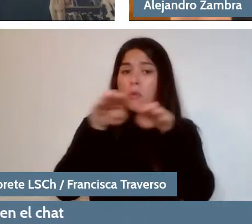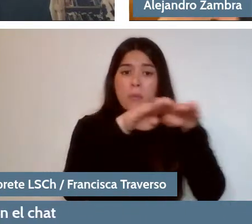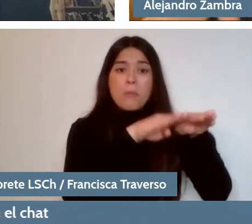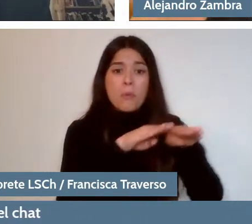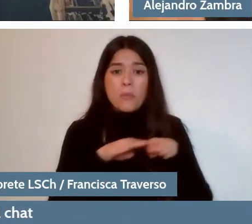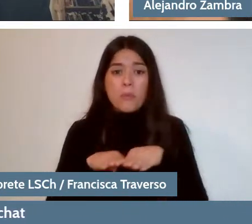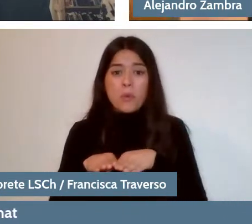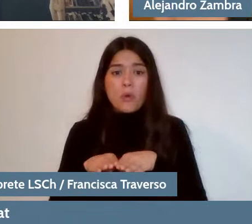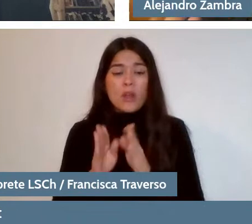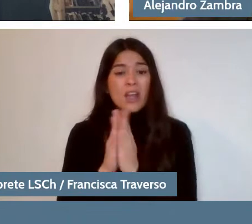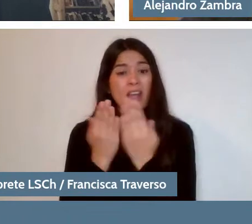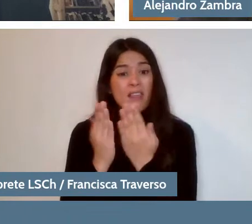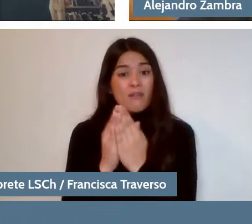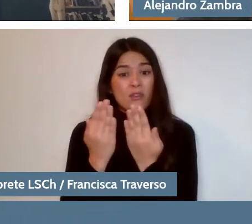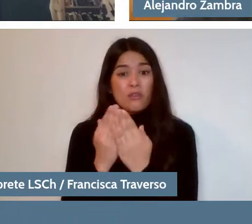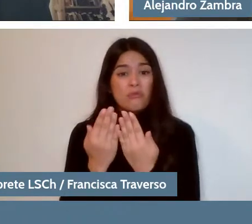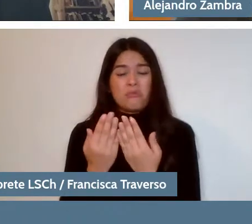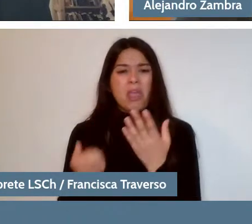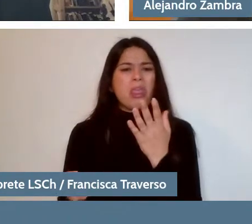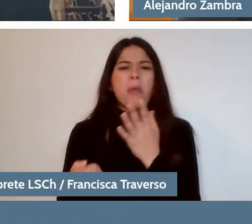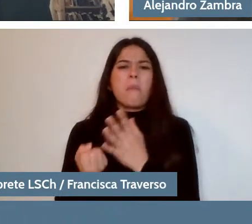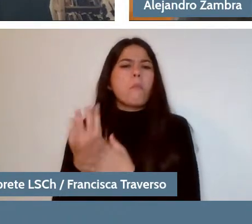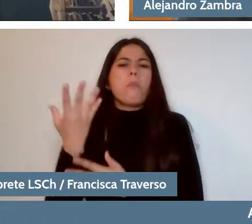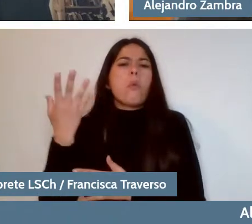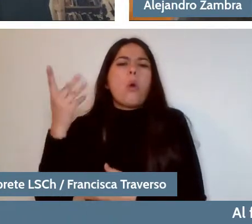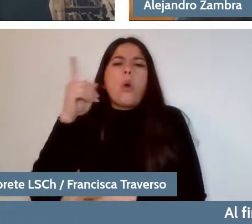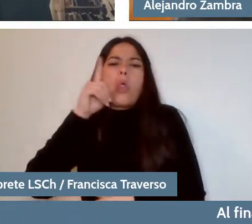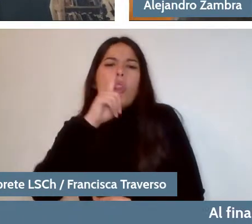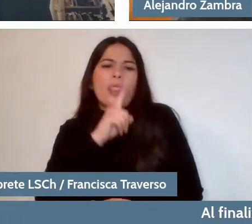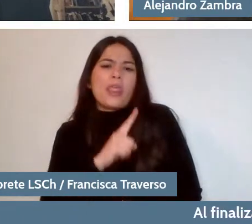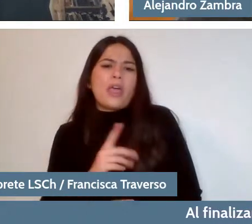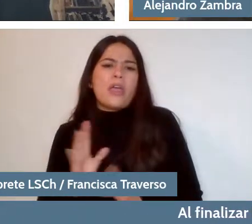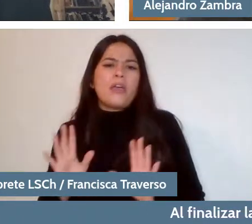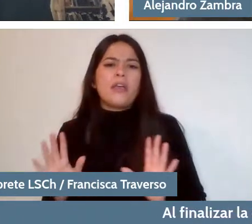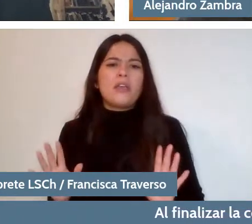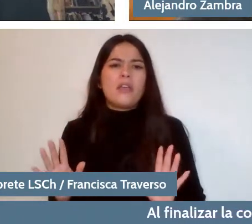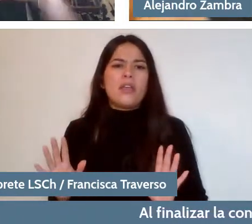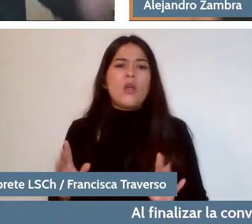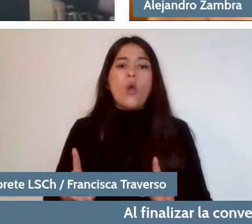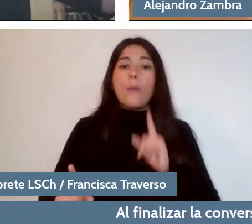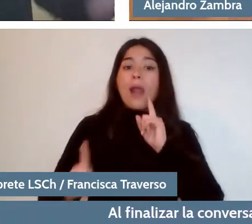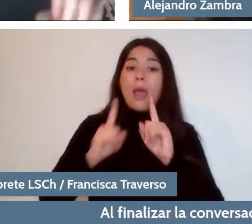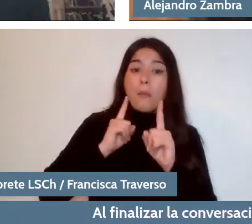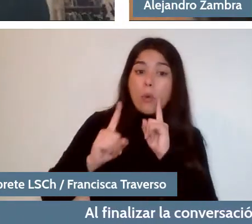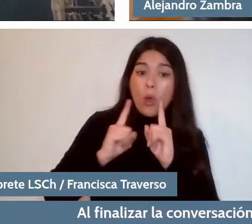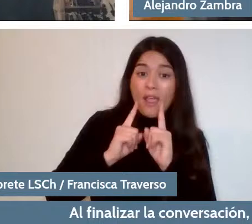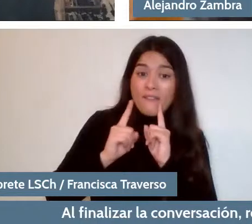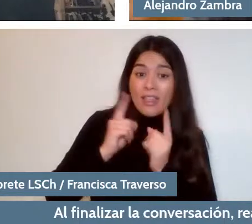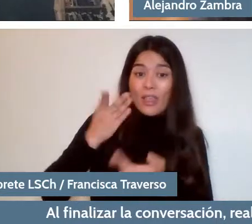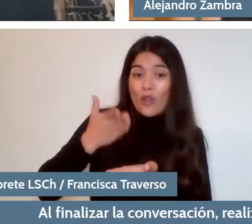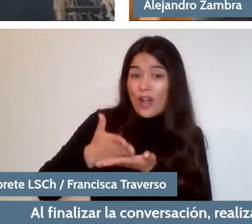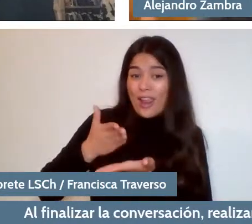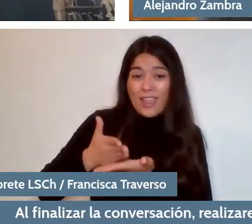Suddenly the fashion book, I don't know. The book for the test of... -Revealing, but what jumped out at me the most